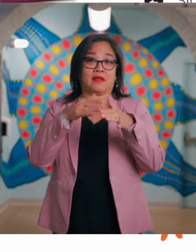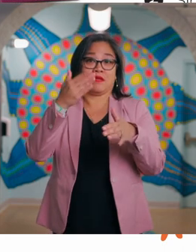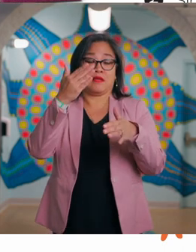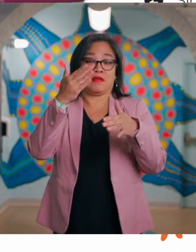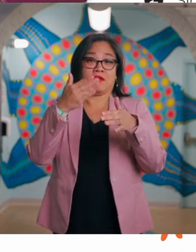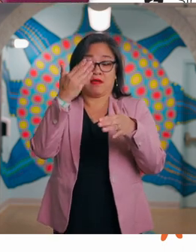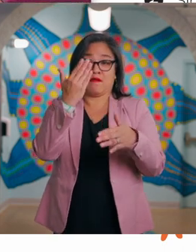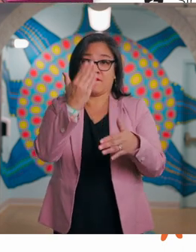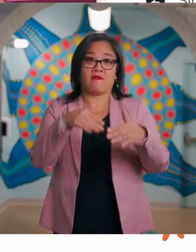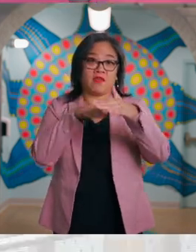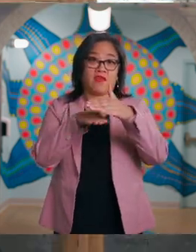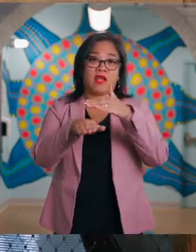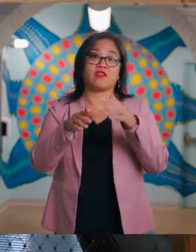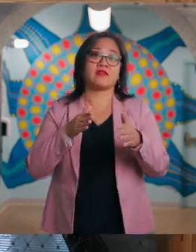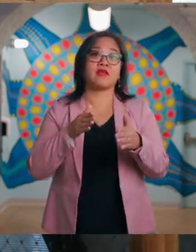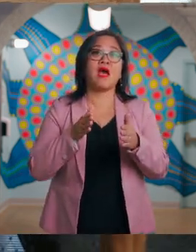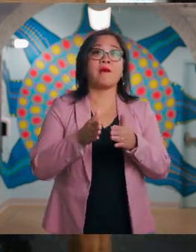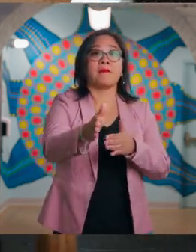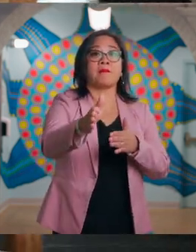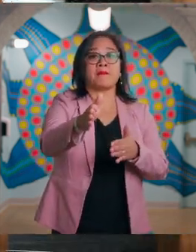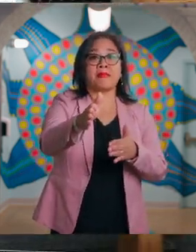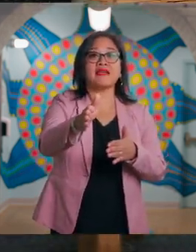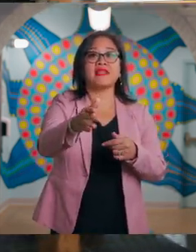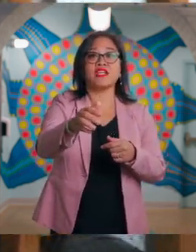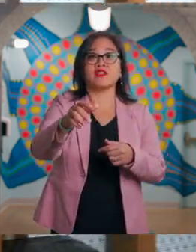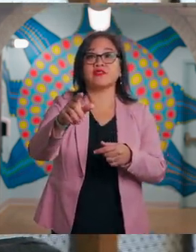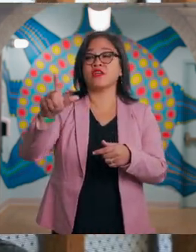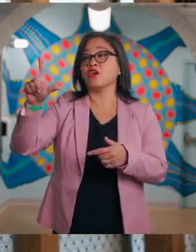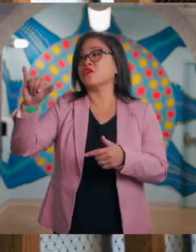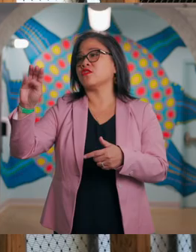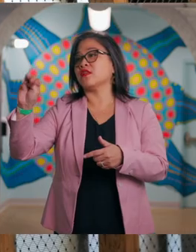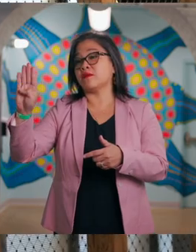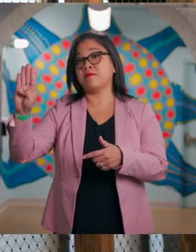Pass the entrance to the Limb Bender on your right and go straight ahead to reach